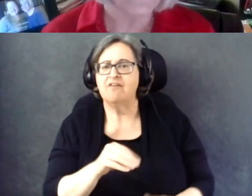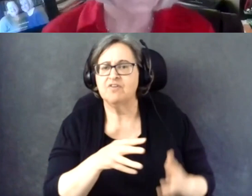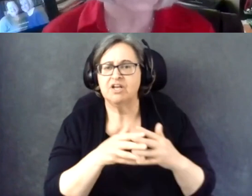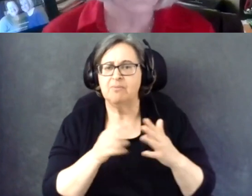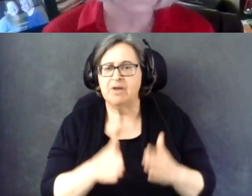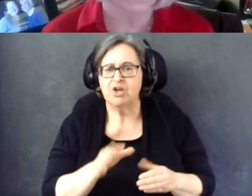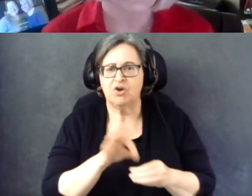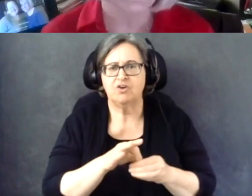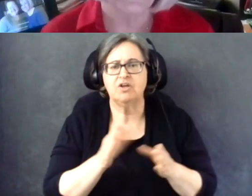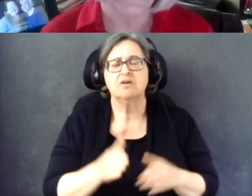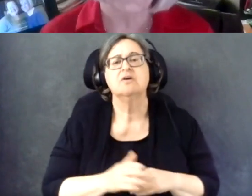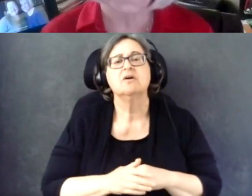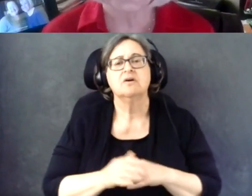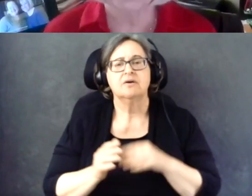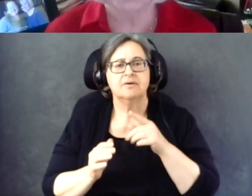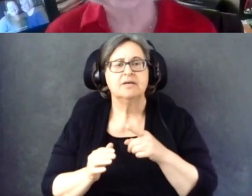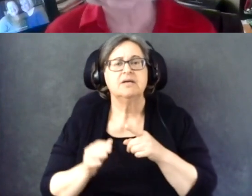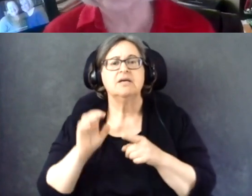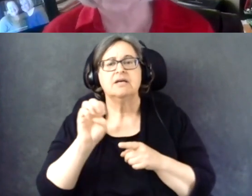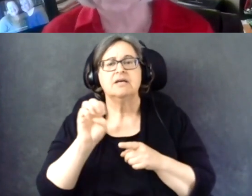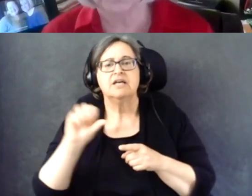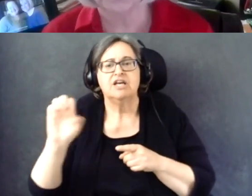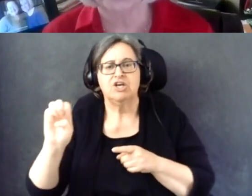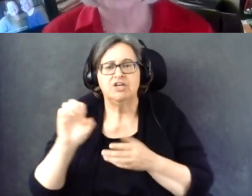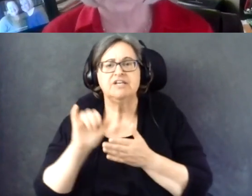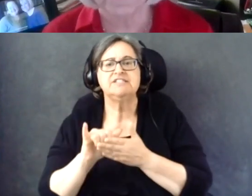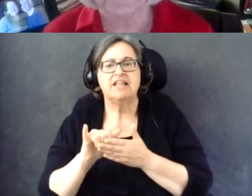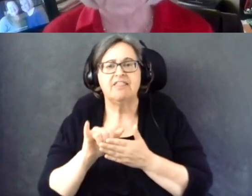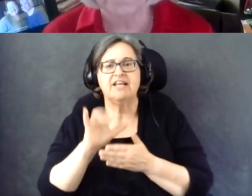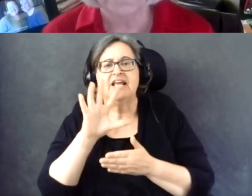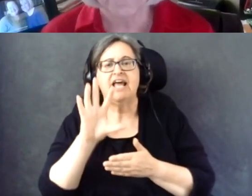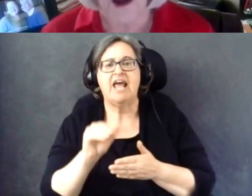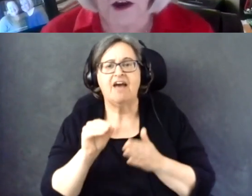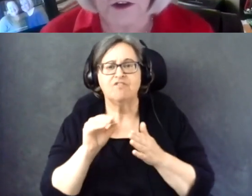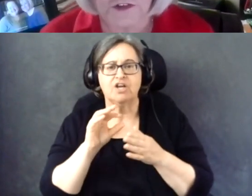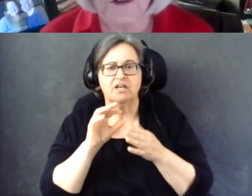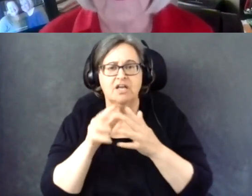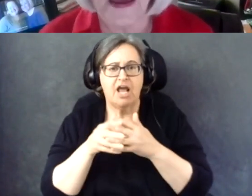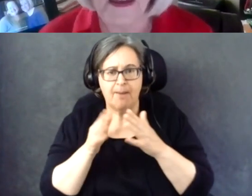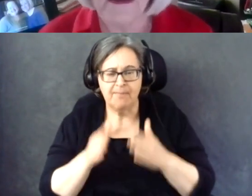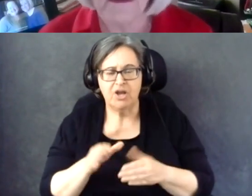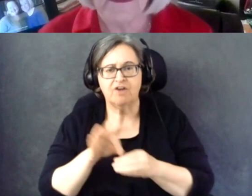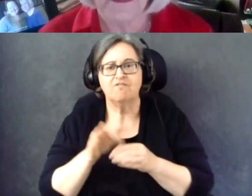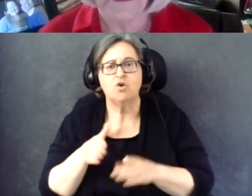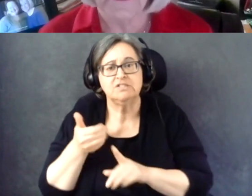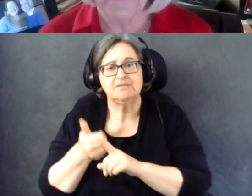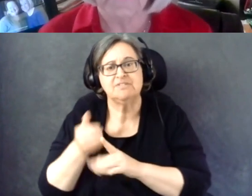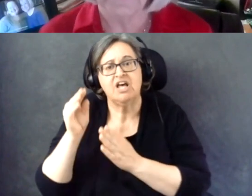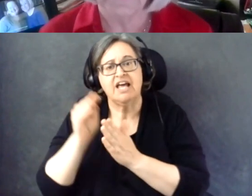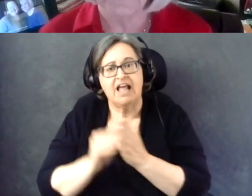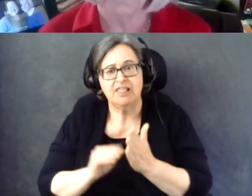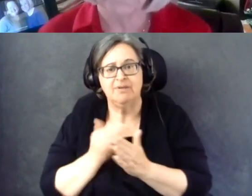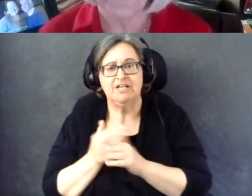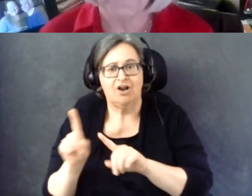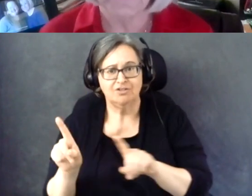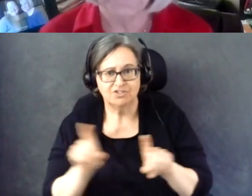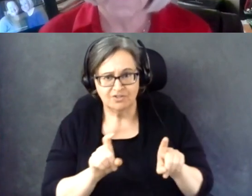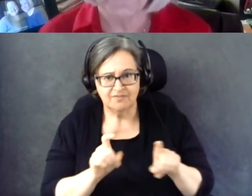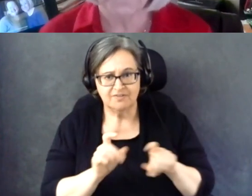Based on the African-American voters who completed our survey, individuals